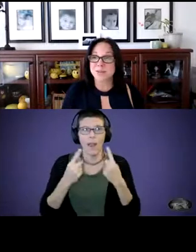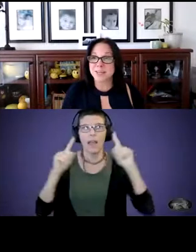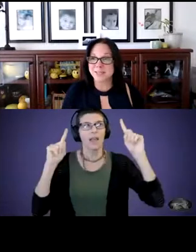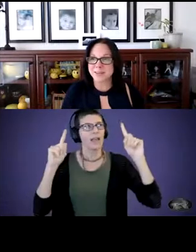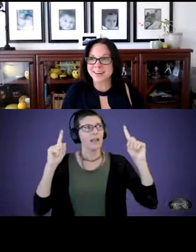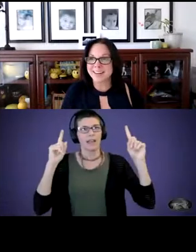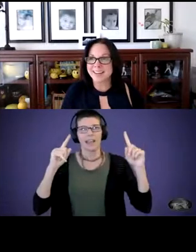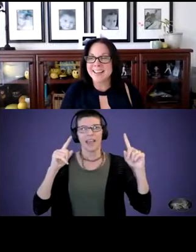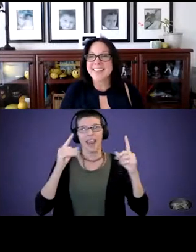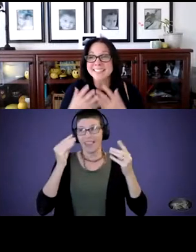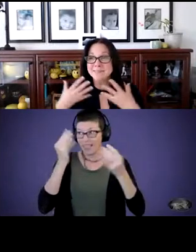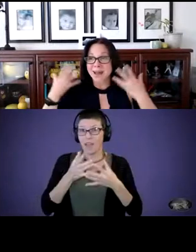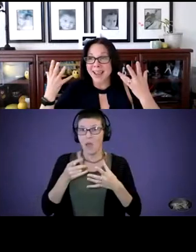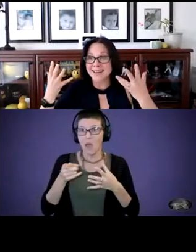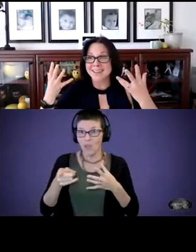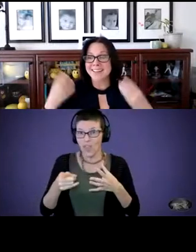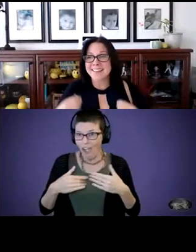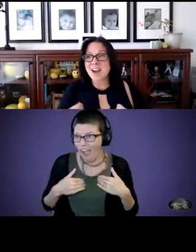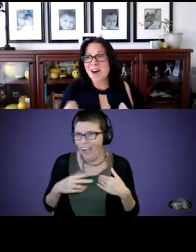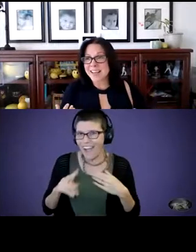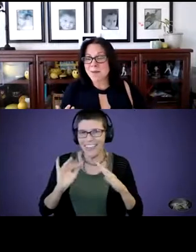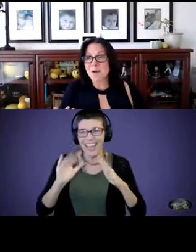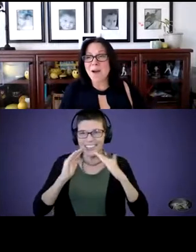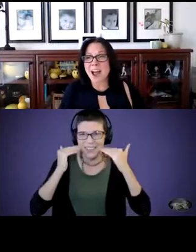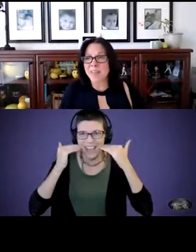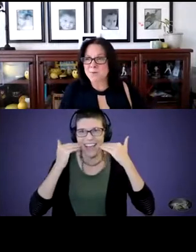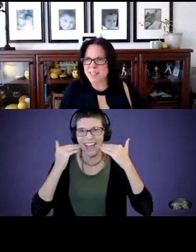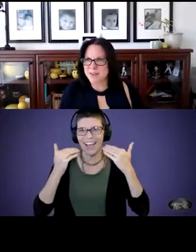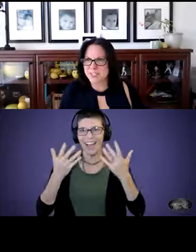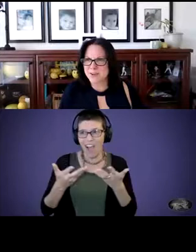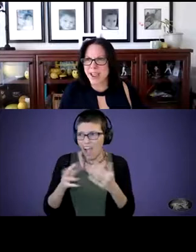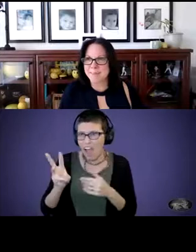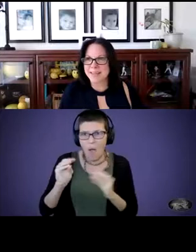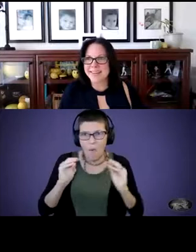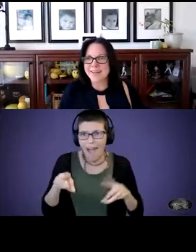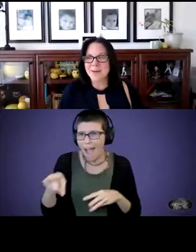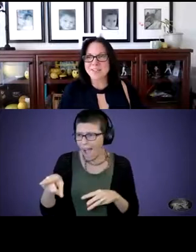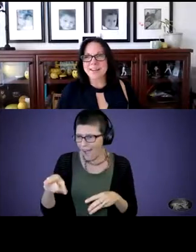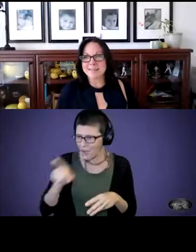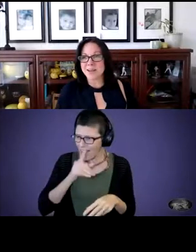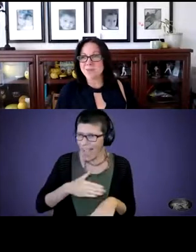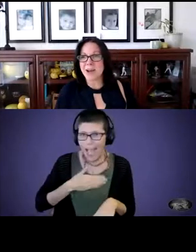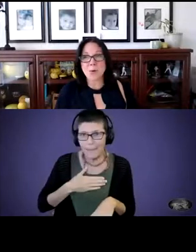pleasure. That smile. Talking about, “Wow, that really makes you happy.” Or talking about, “Wow,